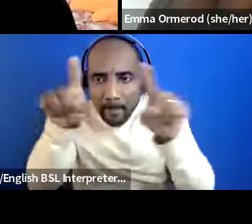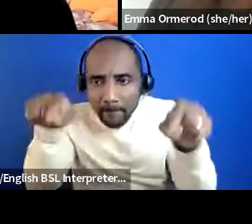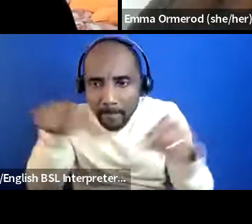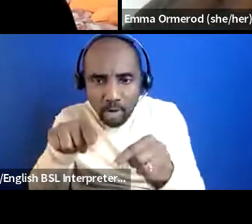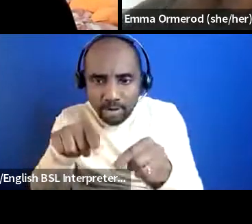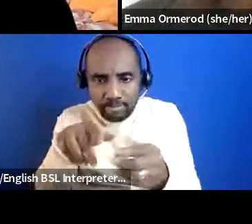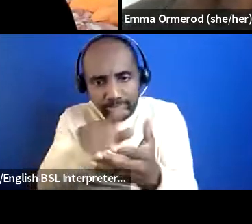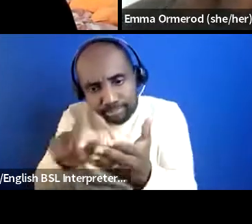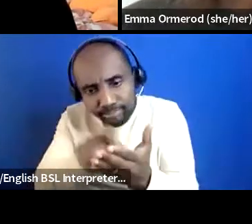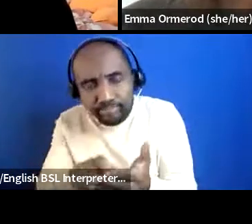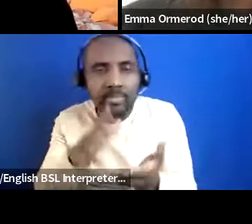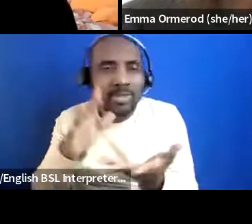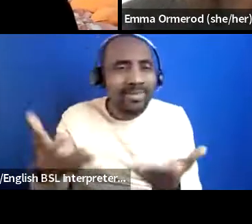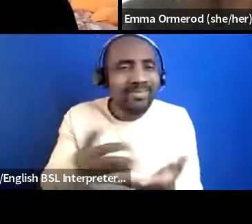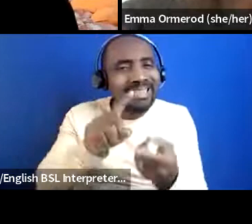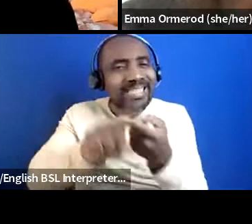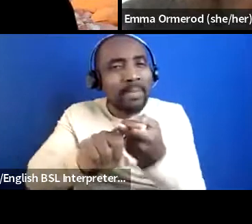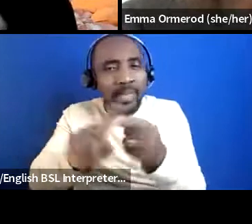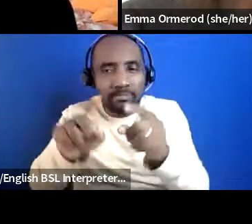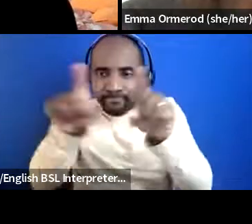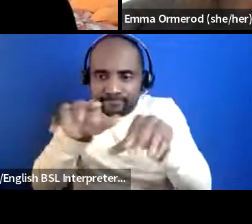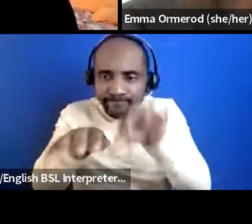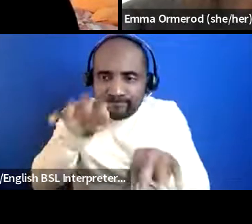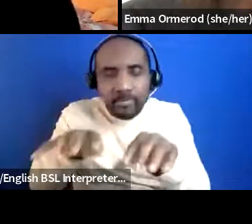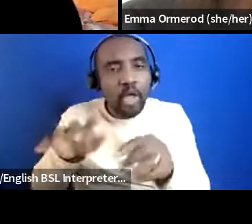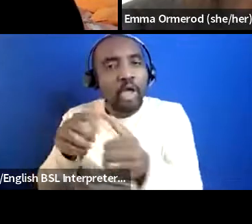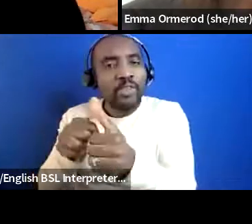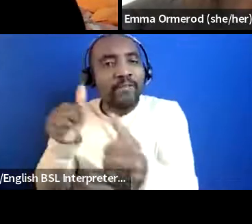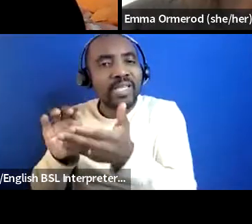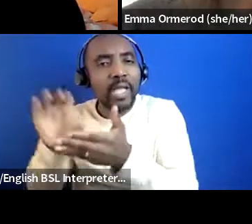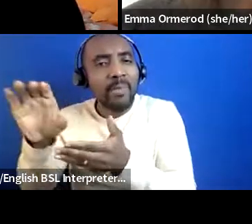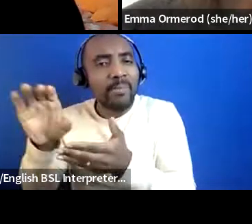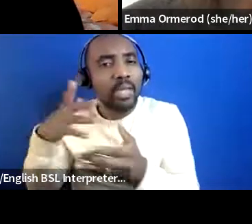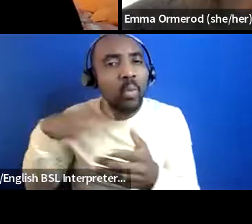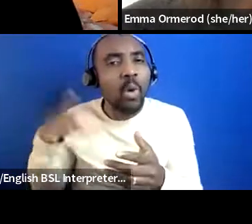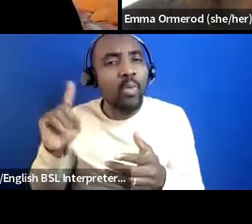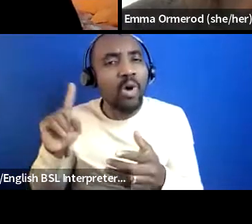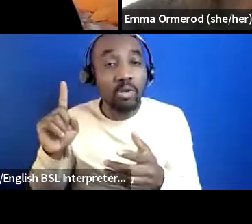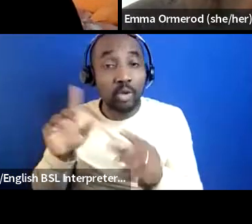or depending on what that that funder is looking for you're they're only gonna ever